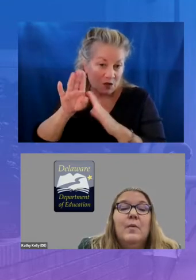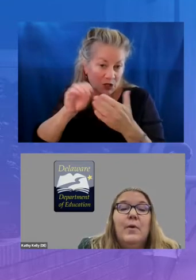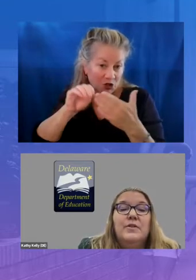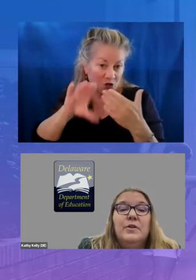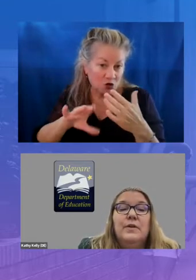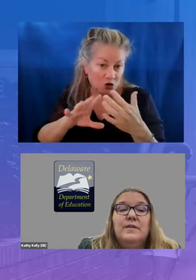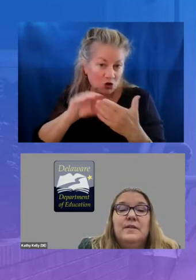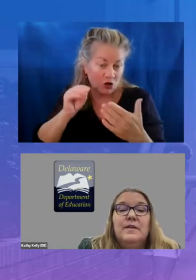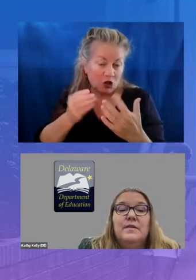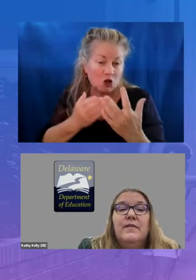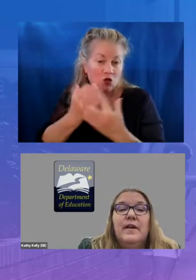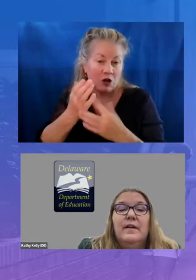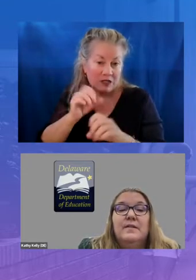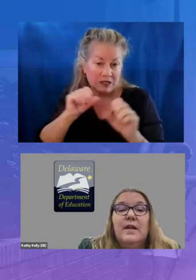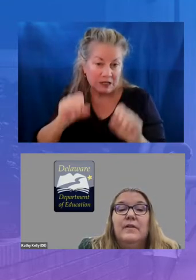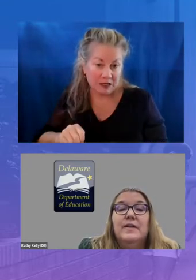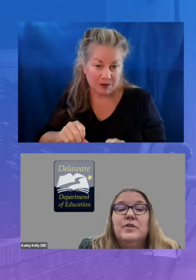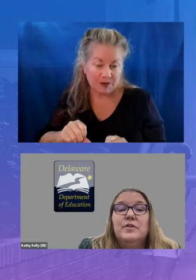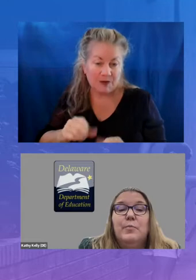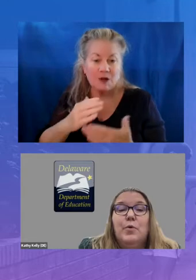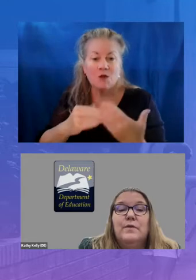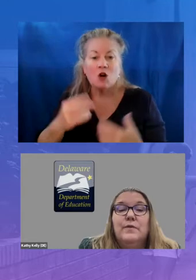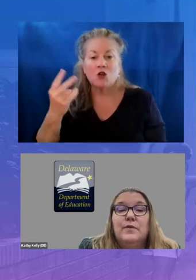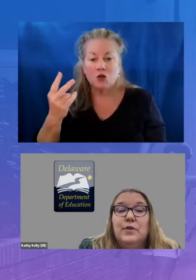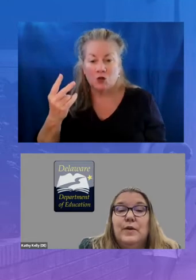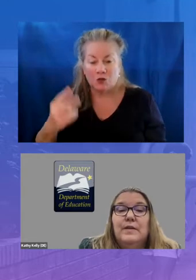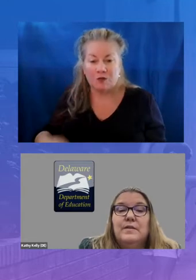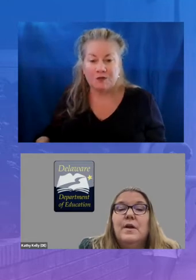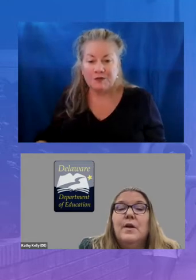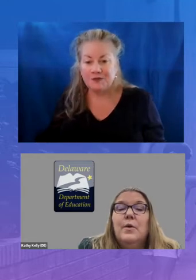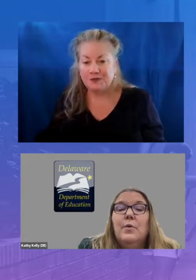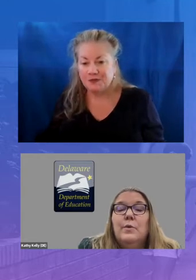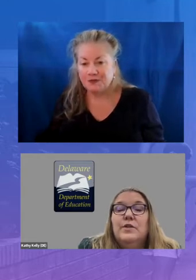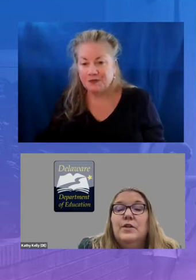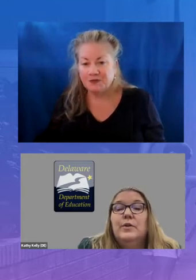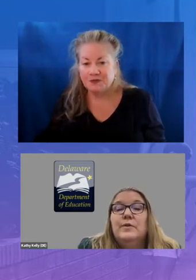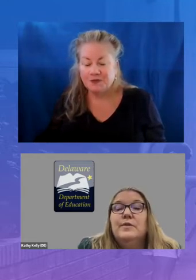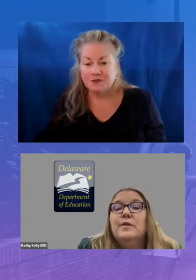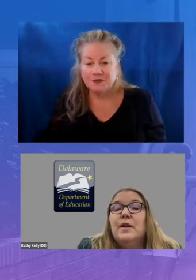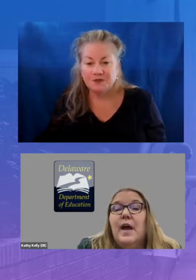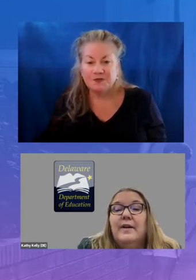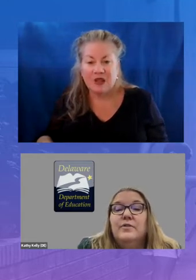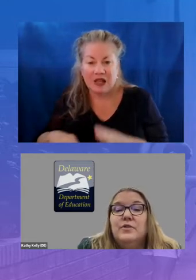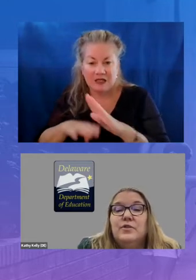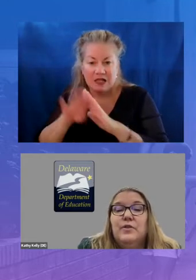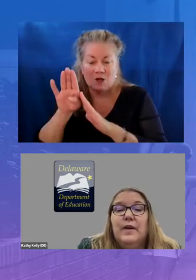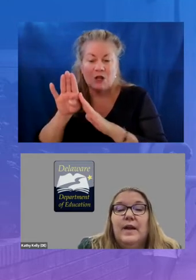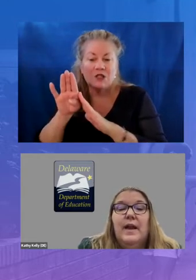part two consists of an acceleration supports for students which includes high dosage tutoring and